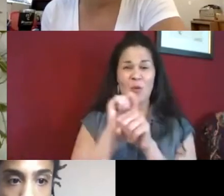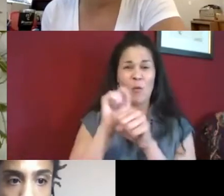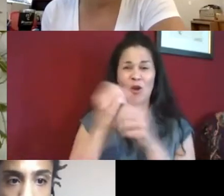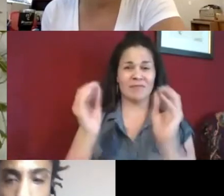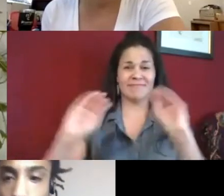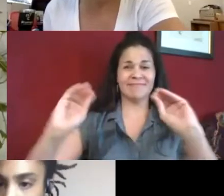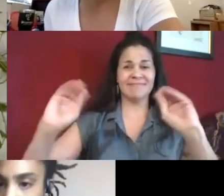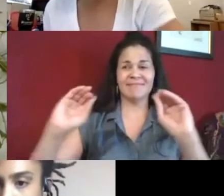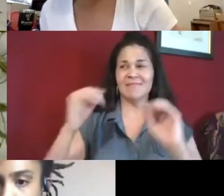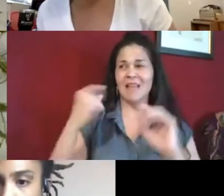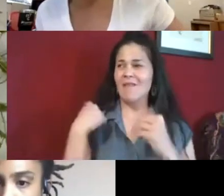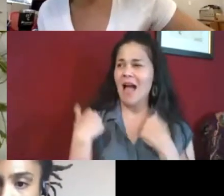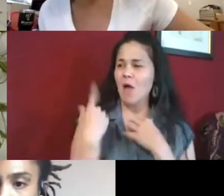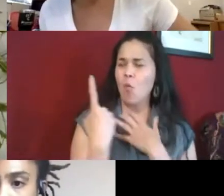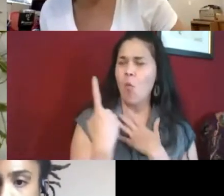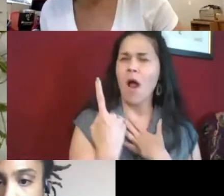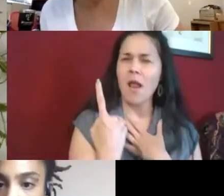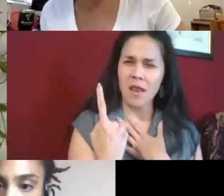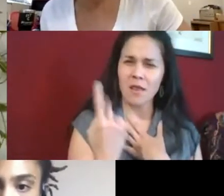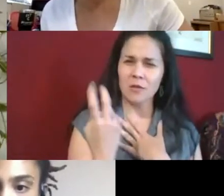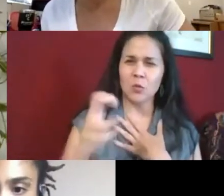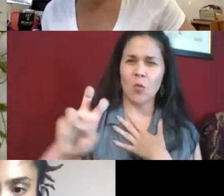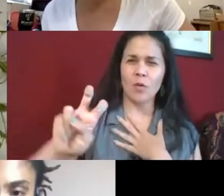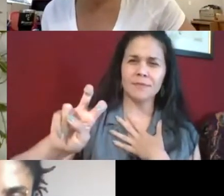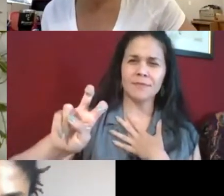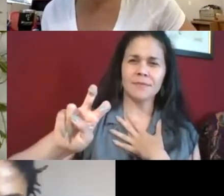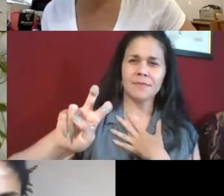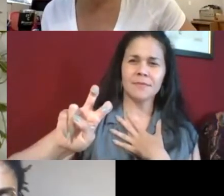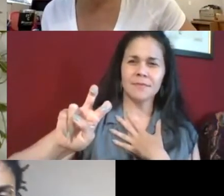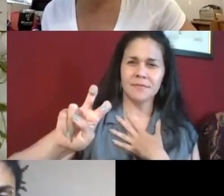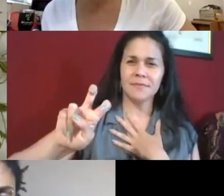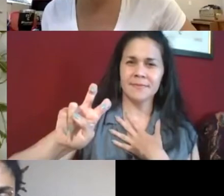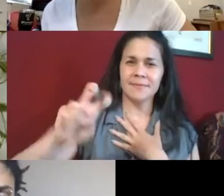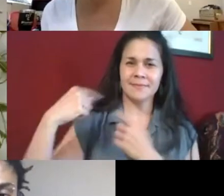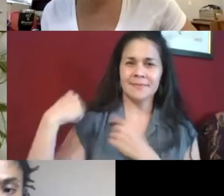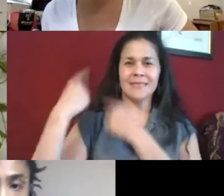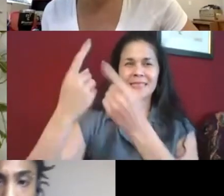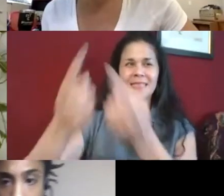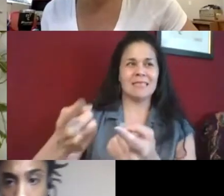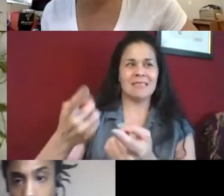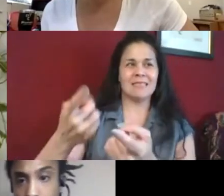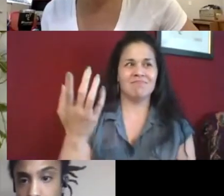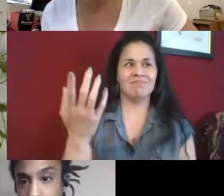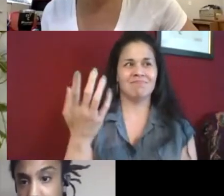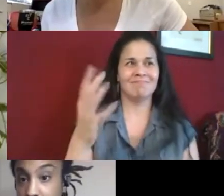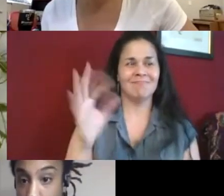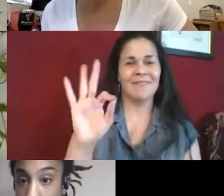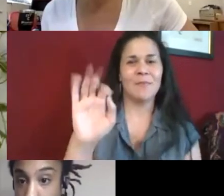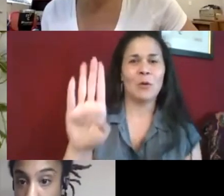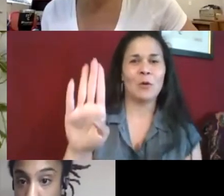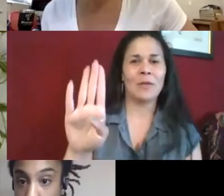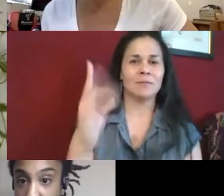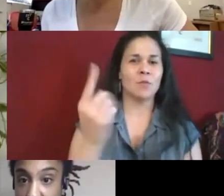Or tours, I'm sorry, tours. And I've had about, since COVID happened